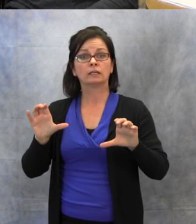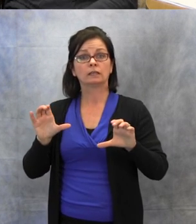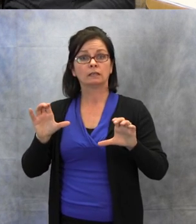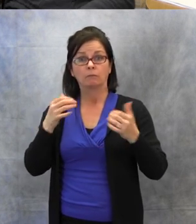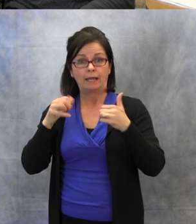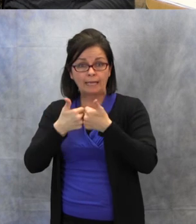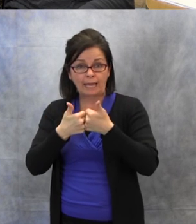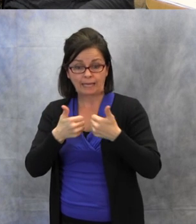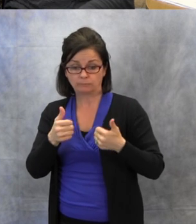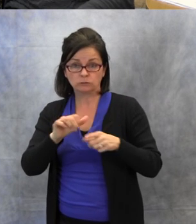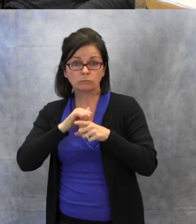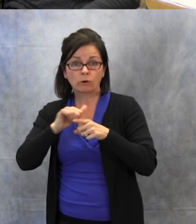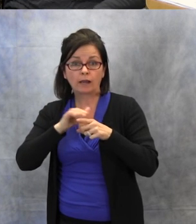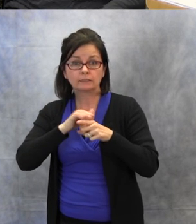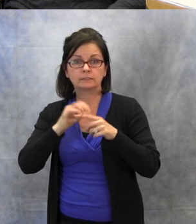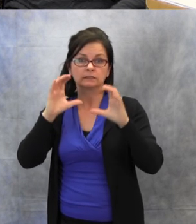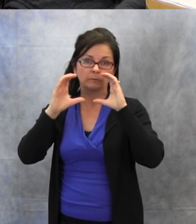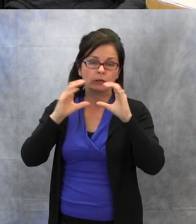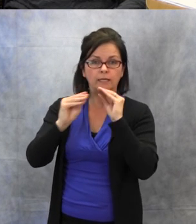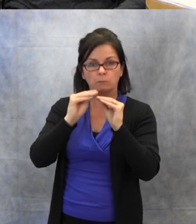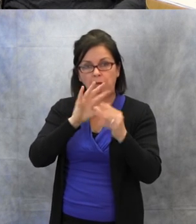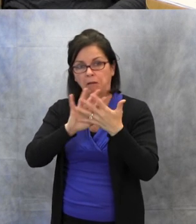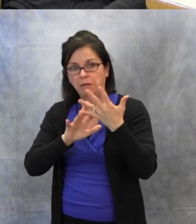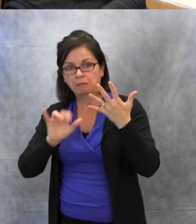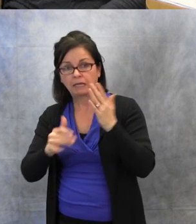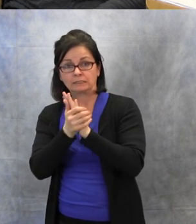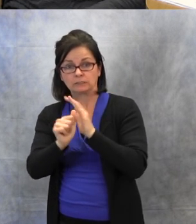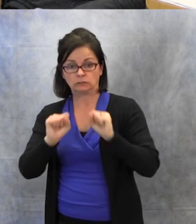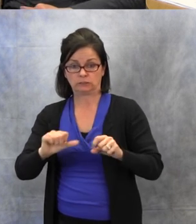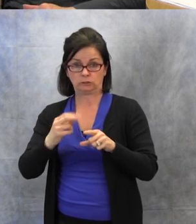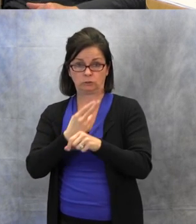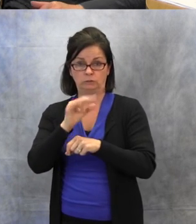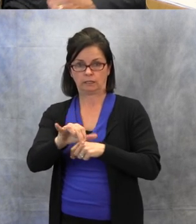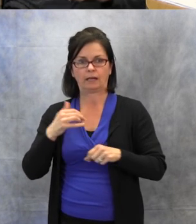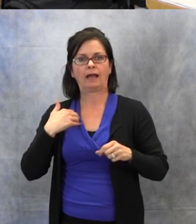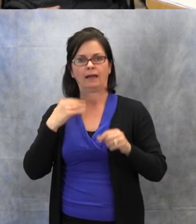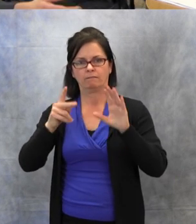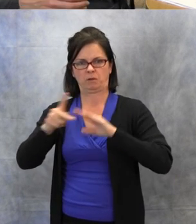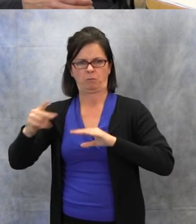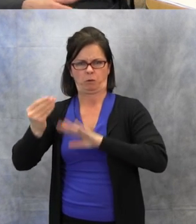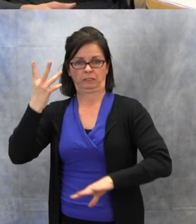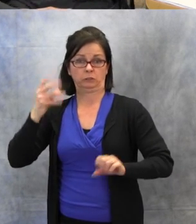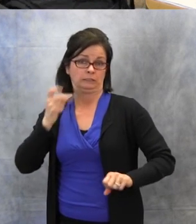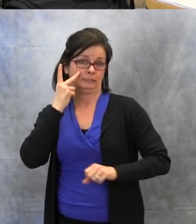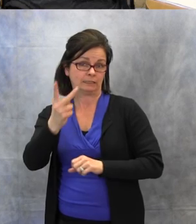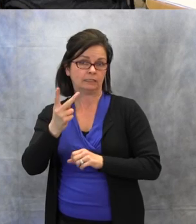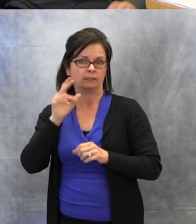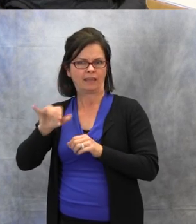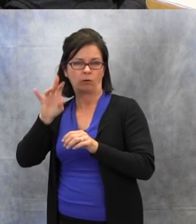and there on that website. They're not very expensive. You could order them and use them with students.